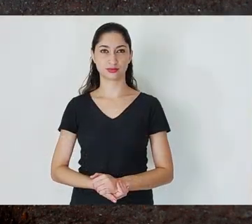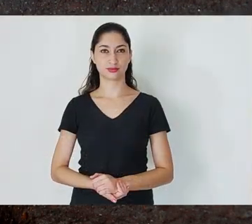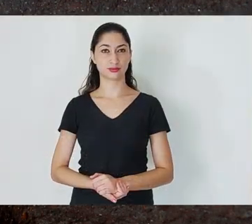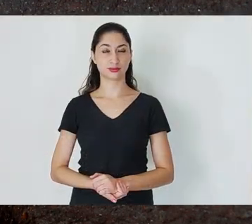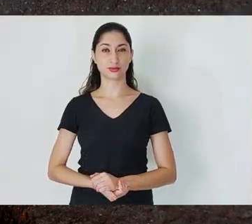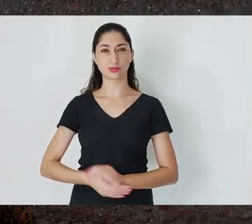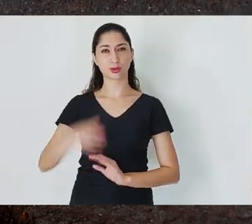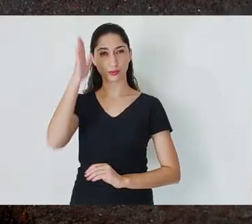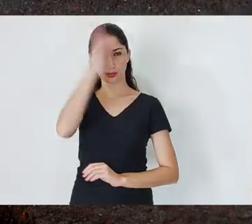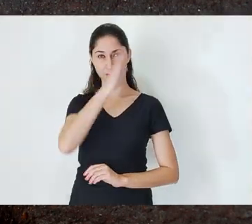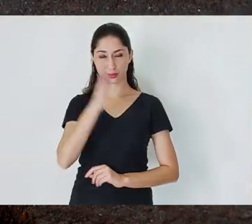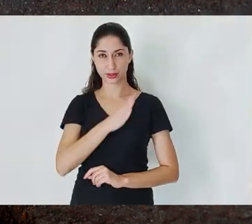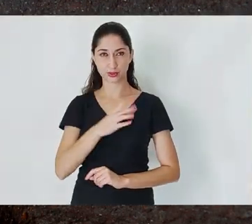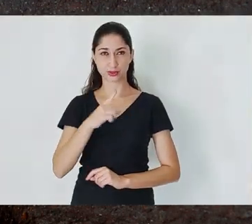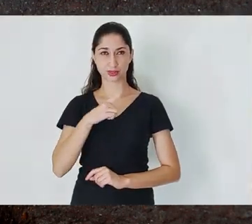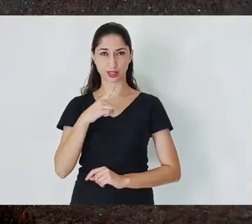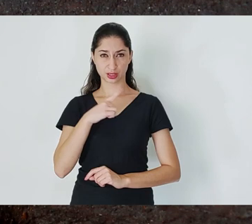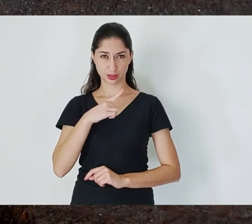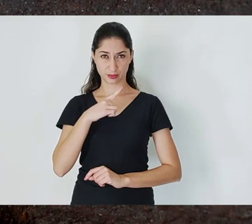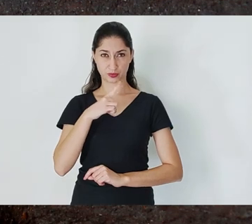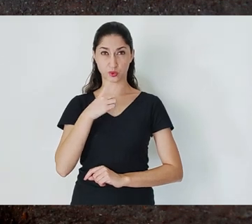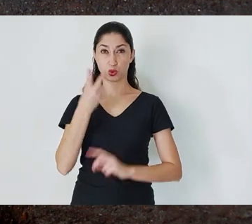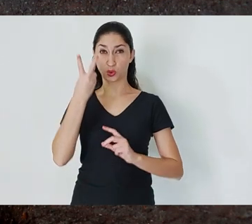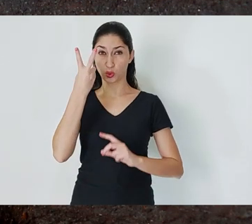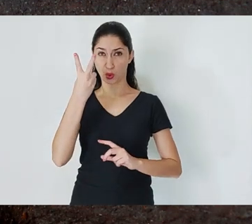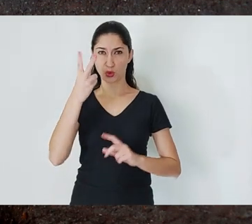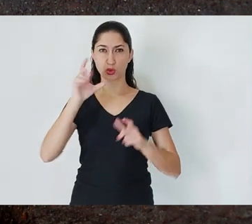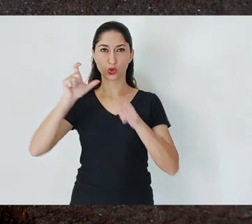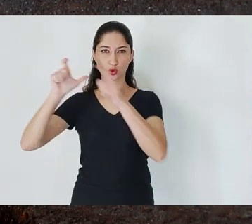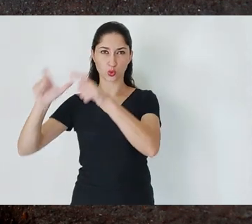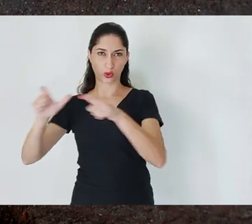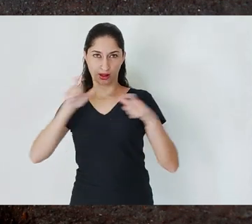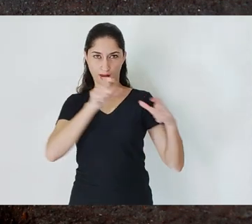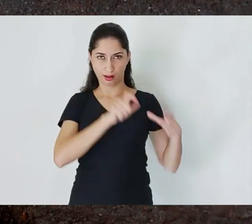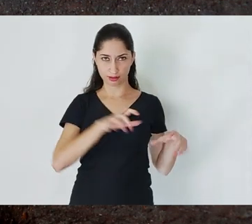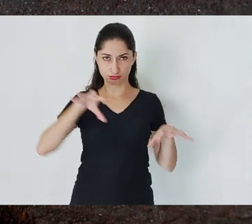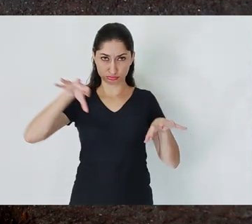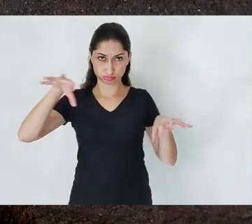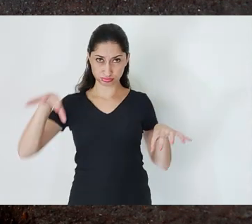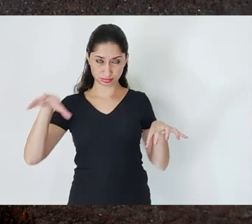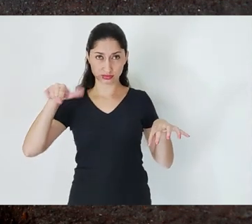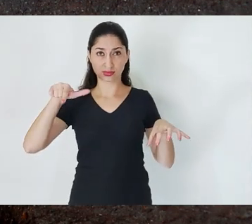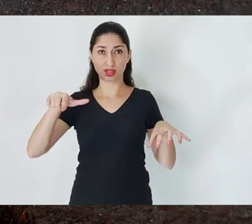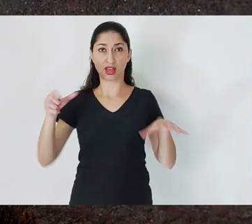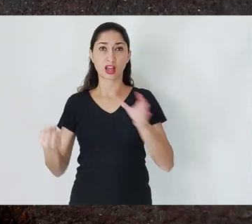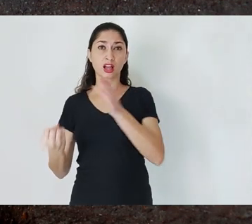In Brazil we have two large iron ore producing states: Minas Gerais and Pará. Minas Gerais, in the Iron Quadrangle,